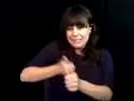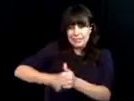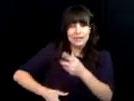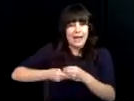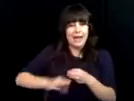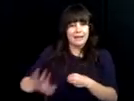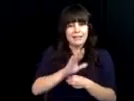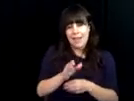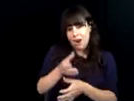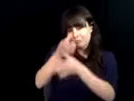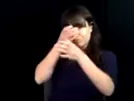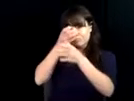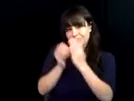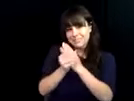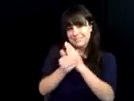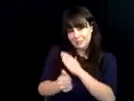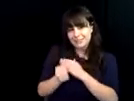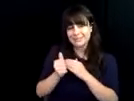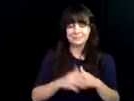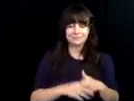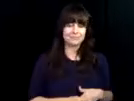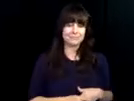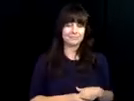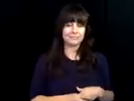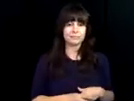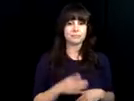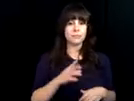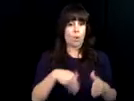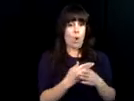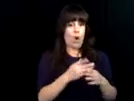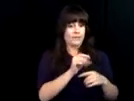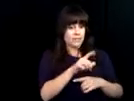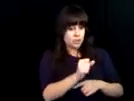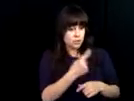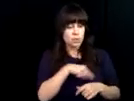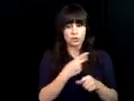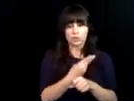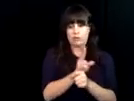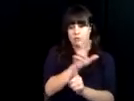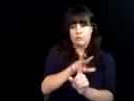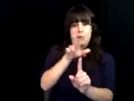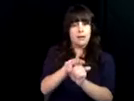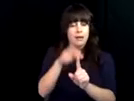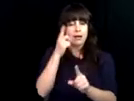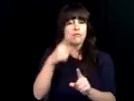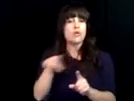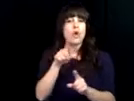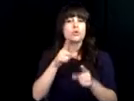individuals serve as rehab engineers each adding their own expertise to the department. We have taken the tools of our